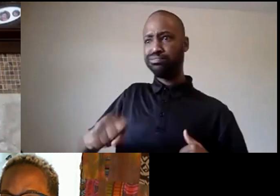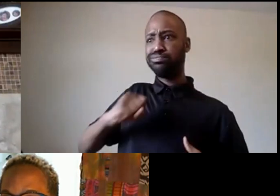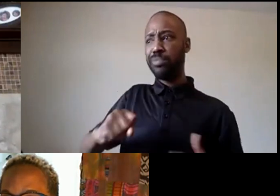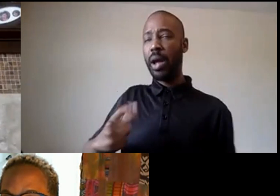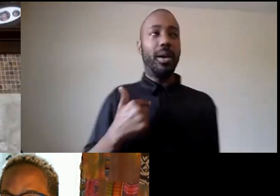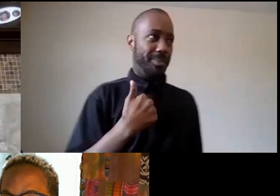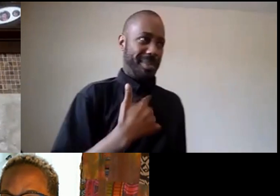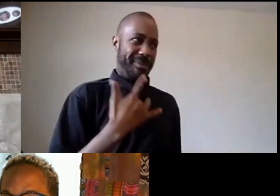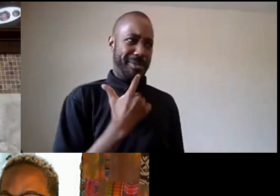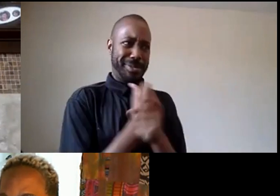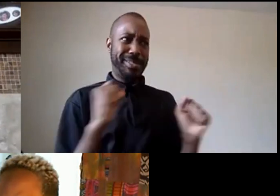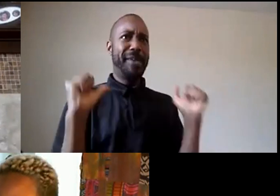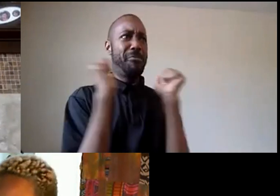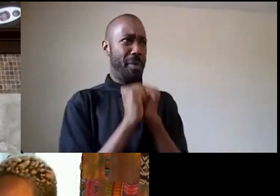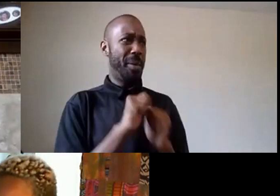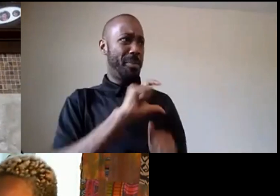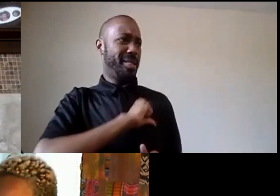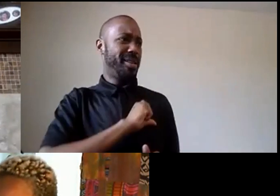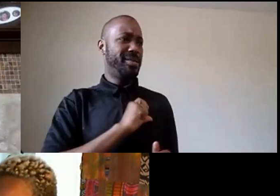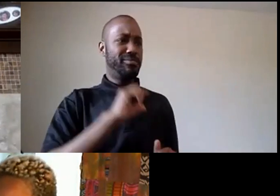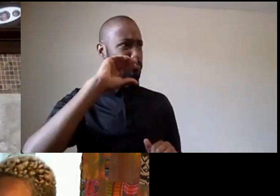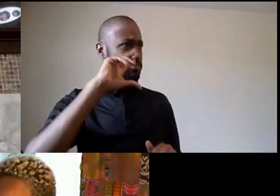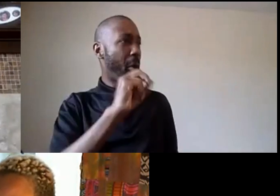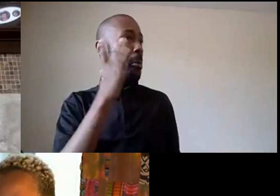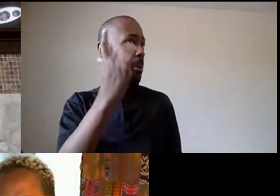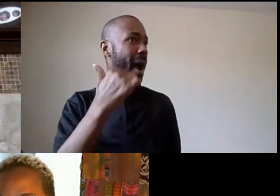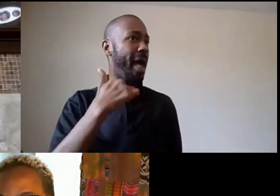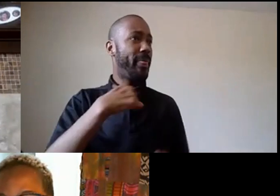police got a gun got a target on my back so we actually